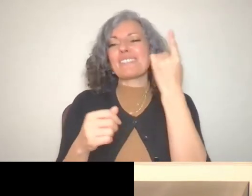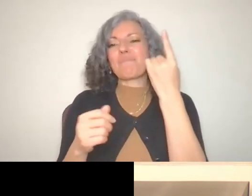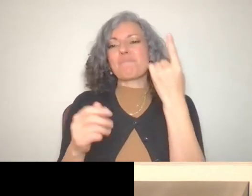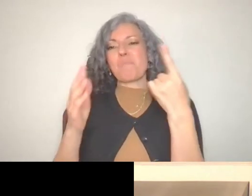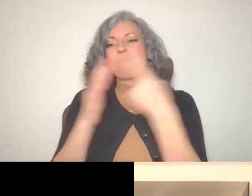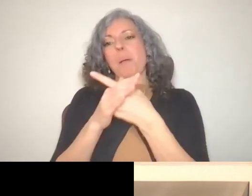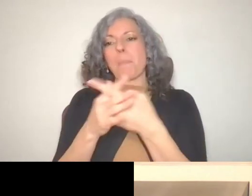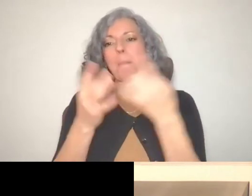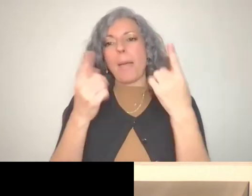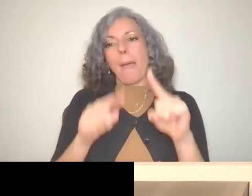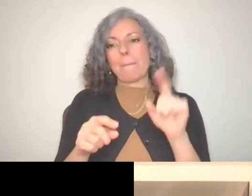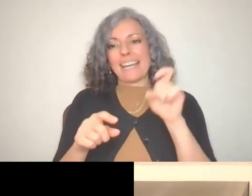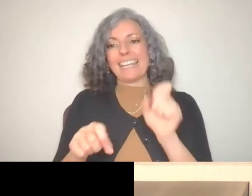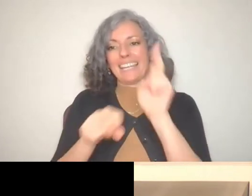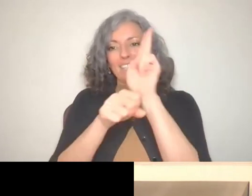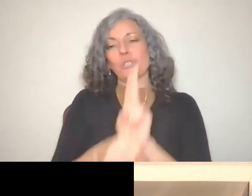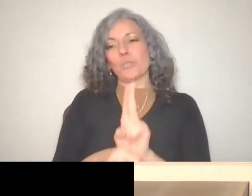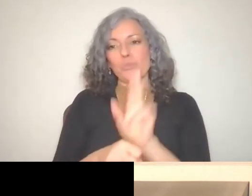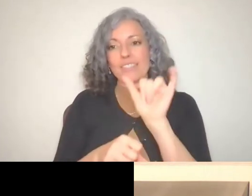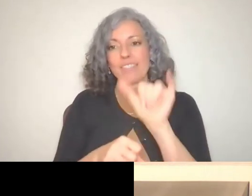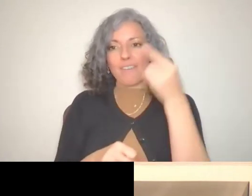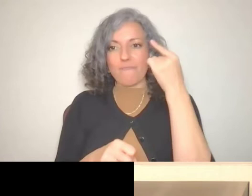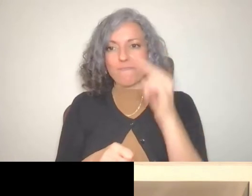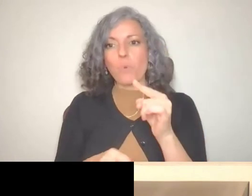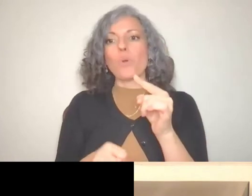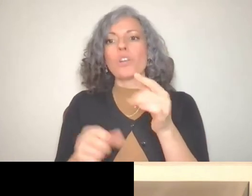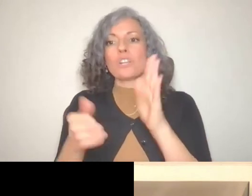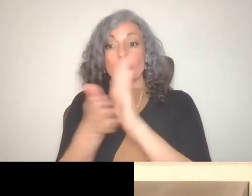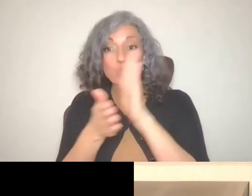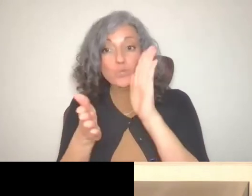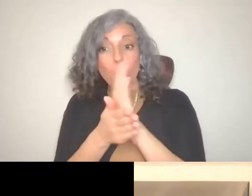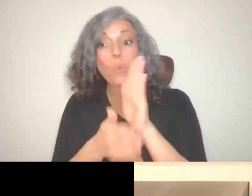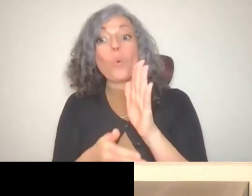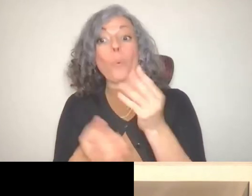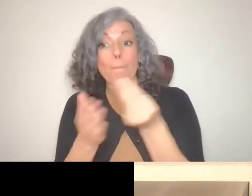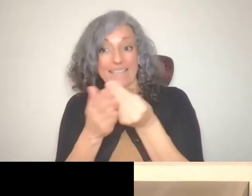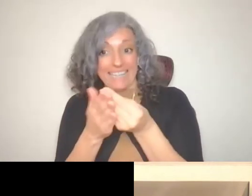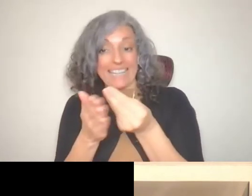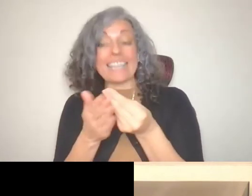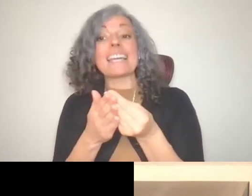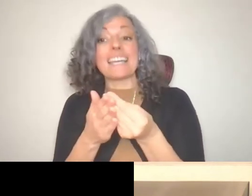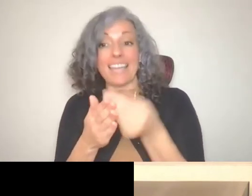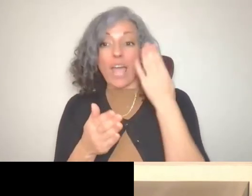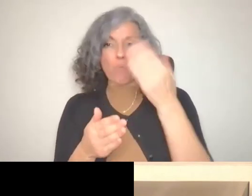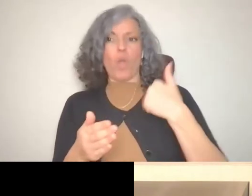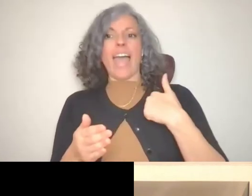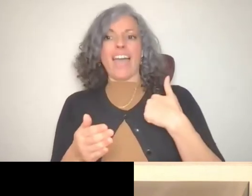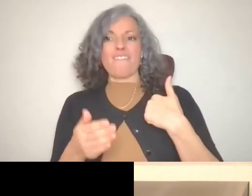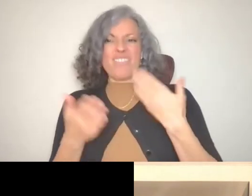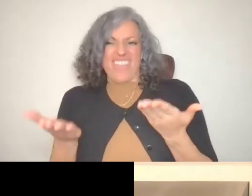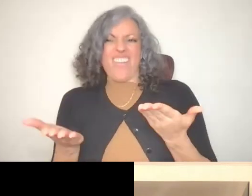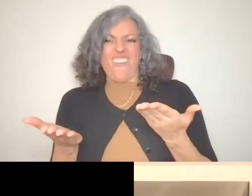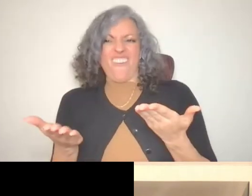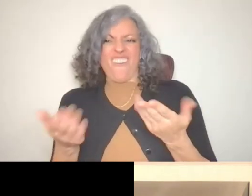the able account for going to Hoschton. I know, I'll have that money, so, it's a comfort to me.